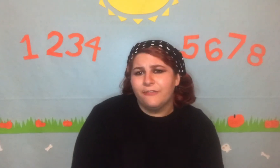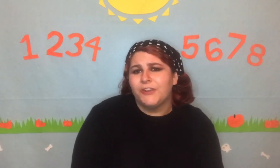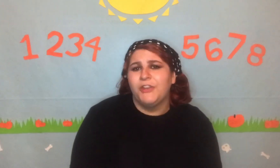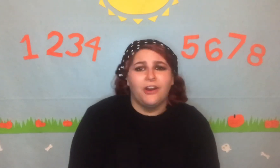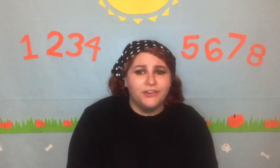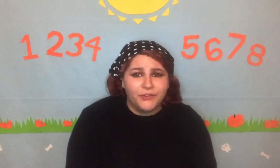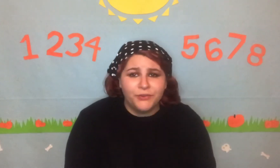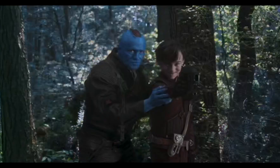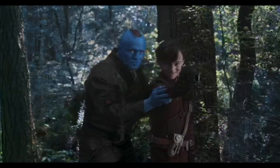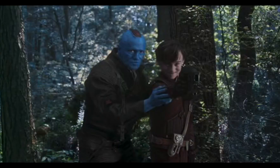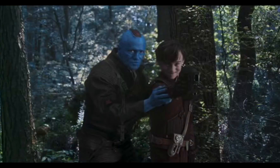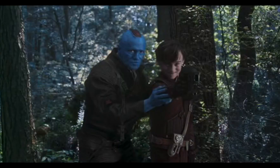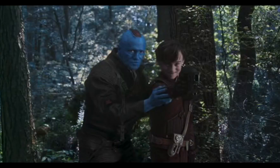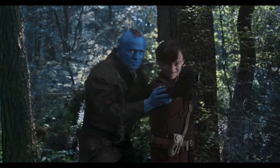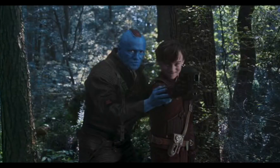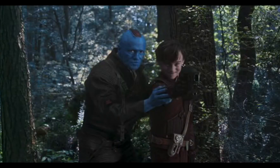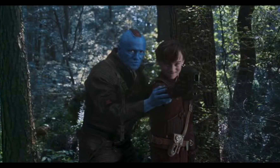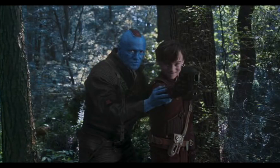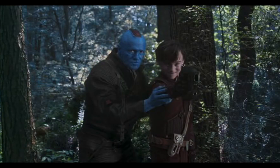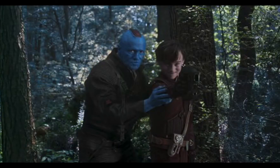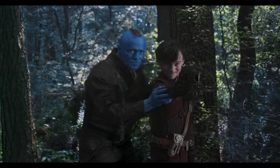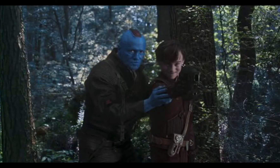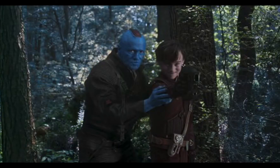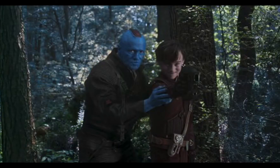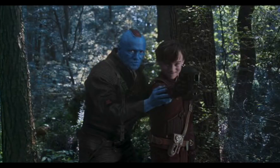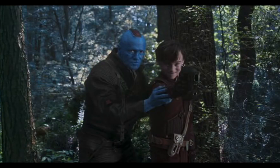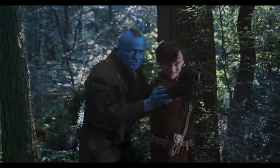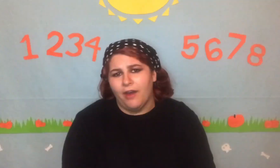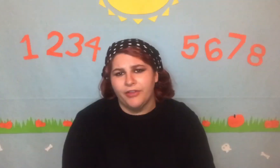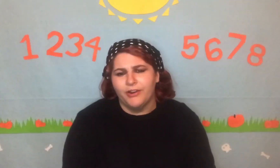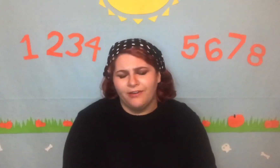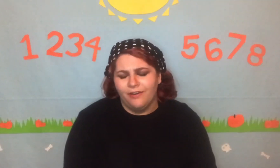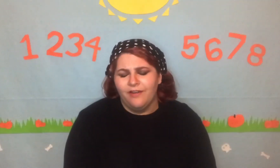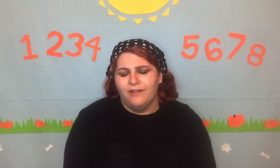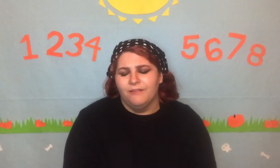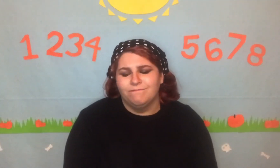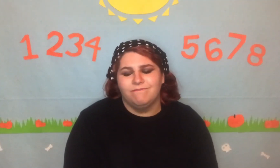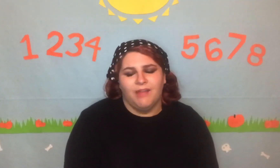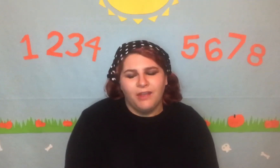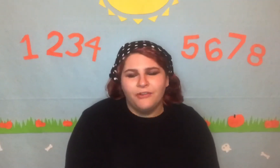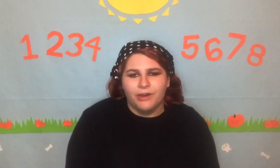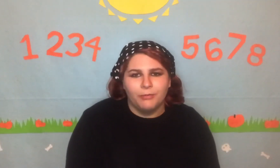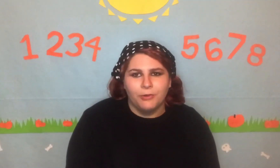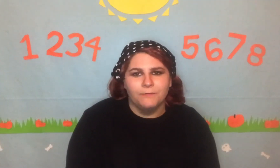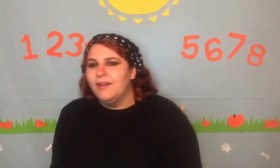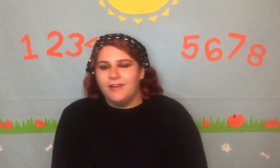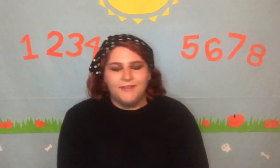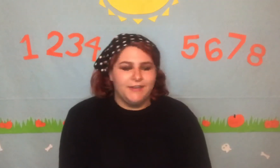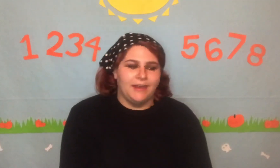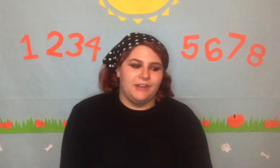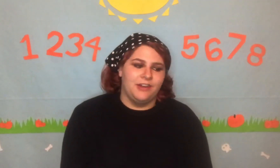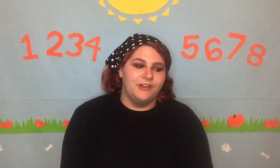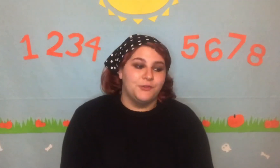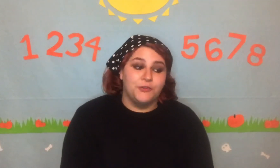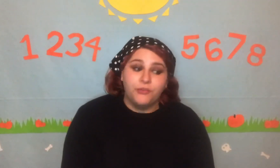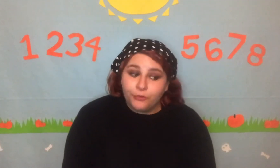Yondu like really loved him and was his only true father? Incredible. And then like Yondu's funeral